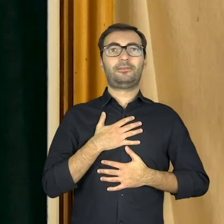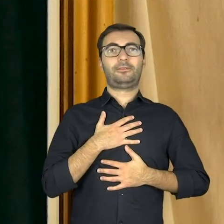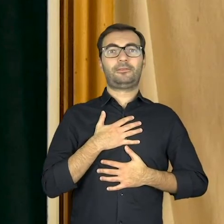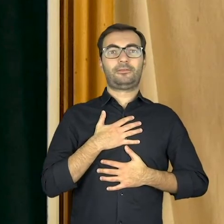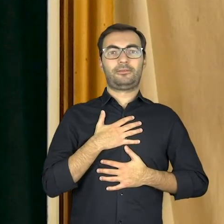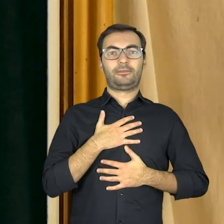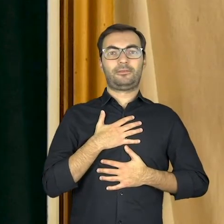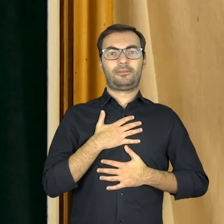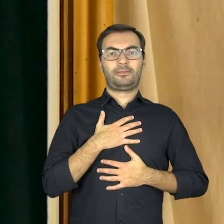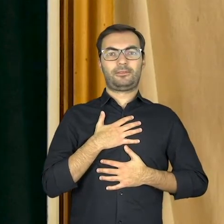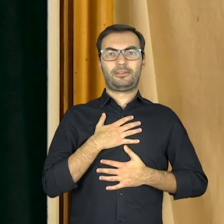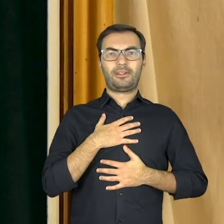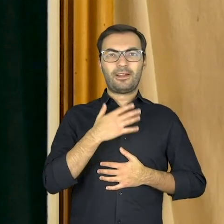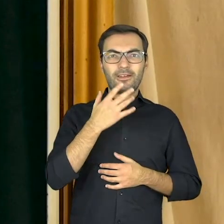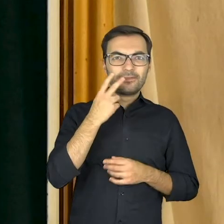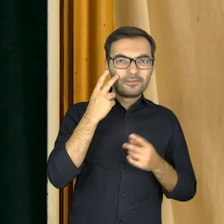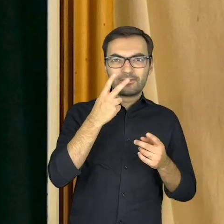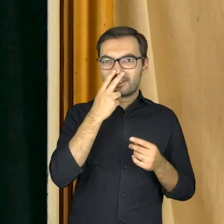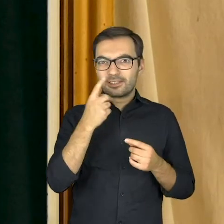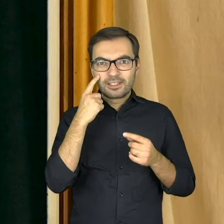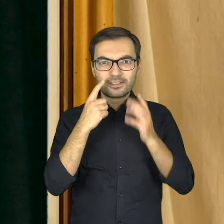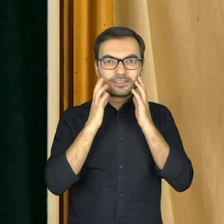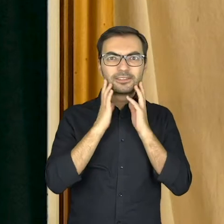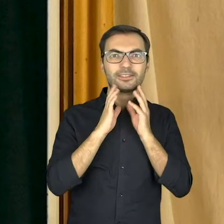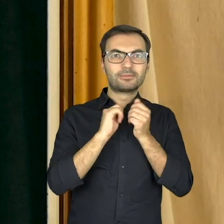Well, the changes are noticeable, they are…